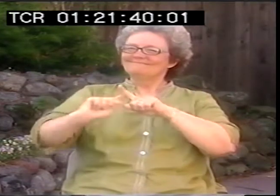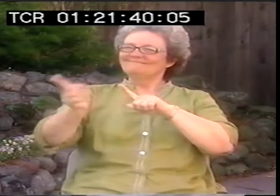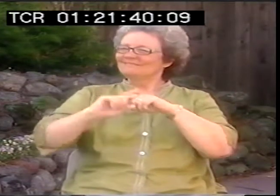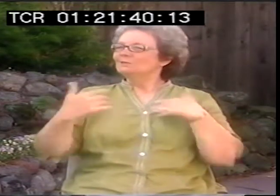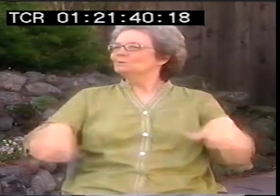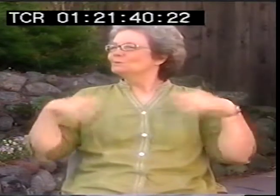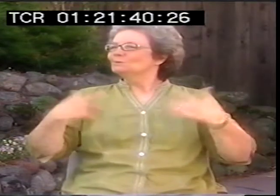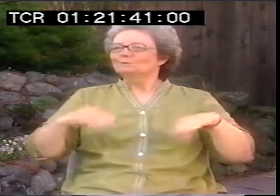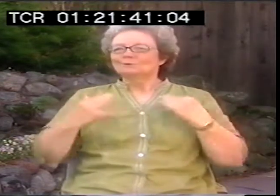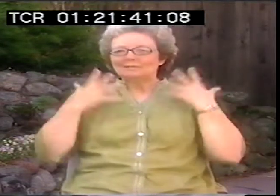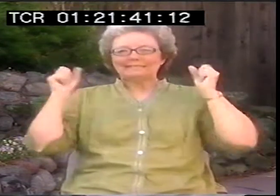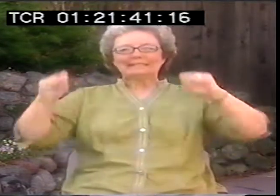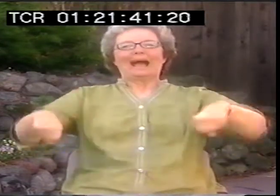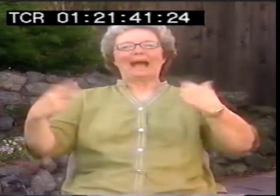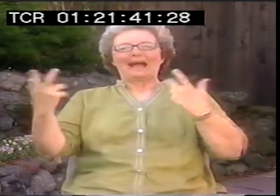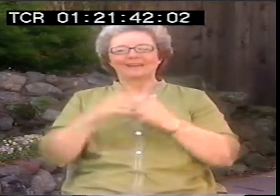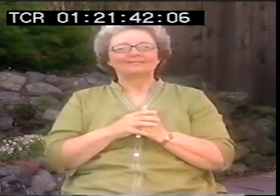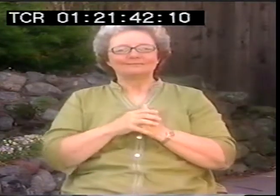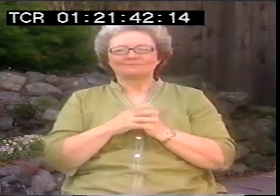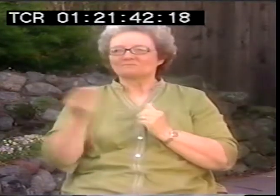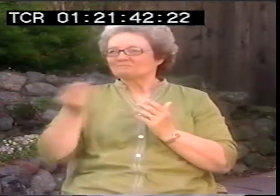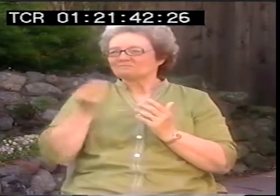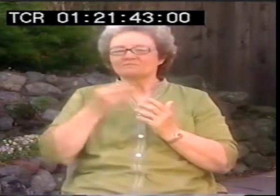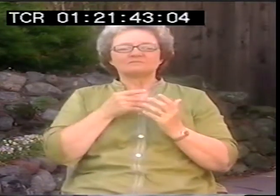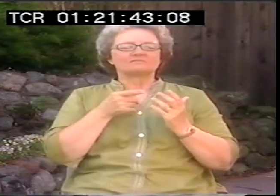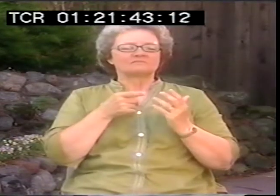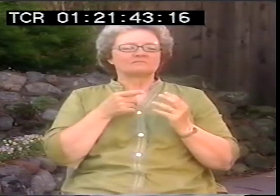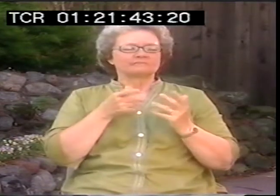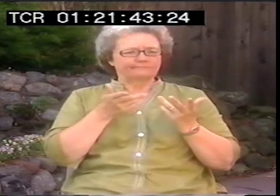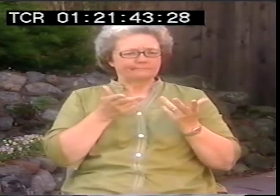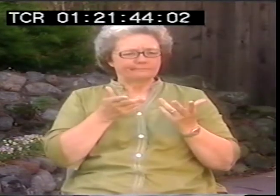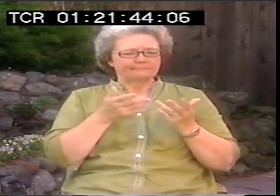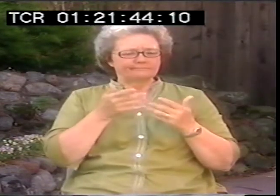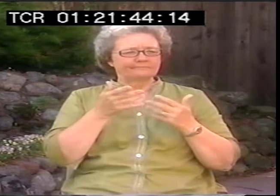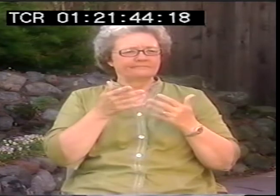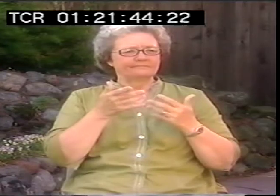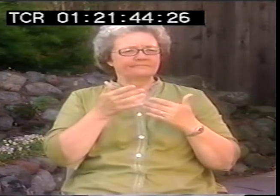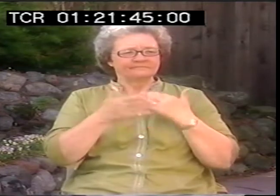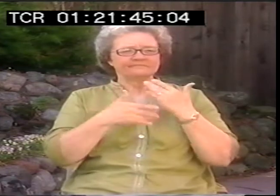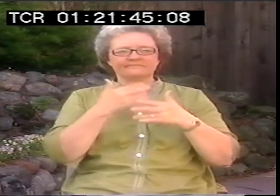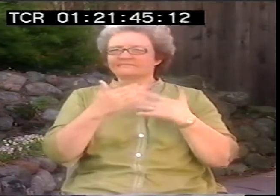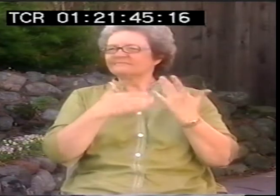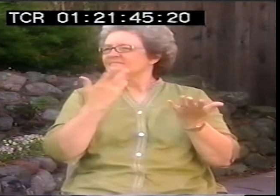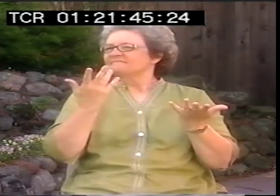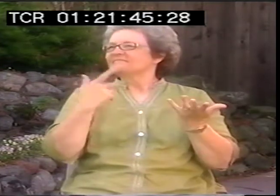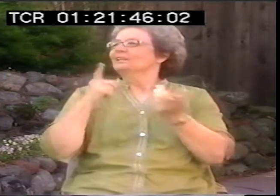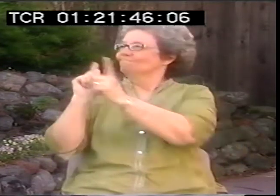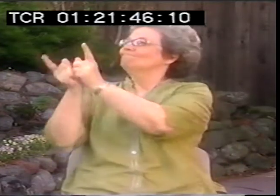And I actually have some of these copies. I've kept them in his own handwriting. It's really a treasure. It's amazing.